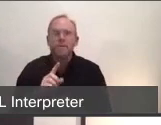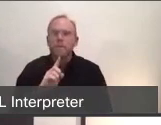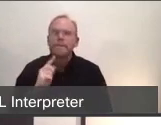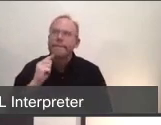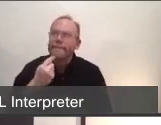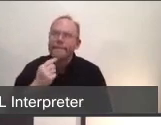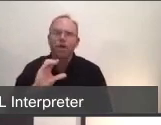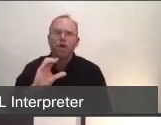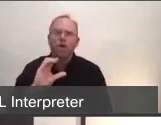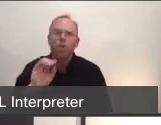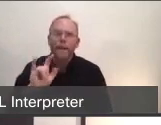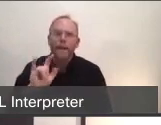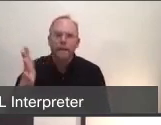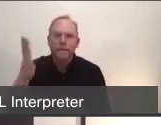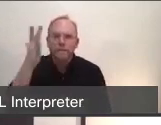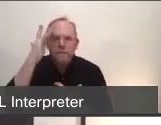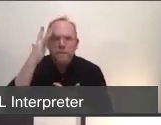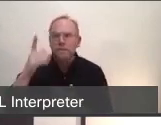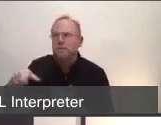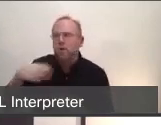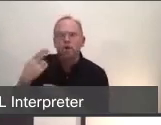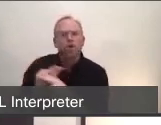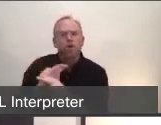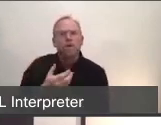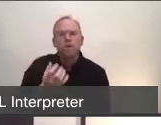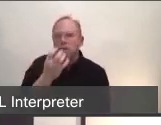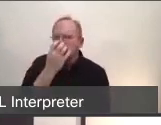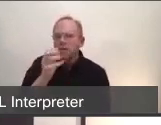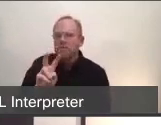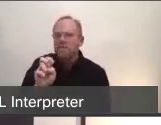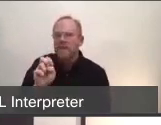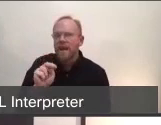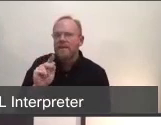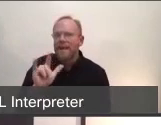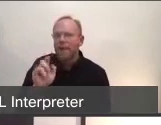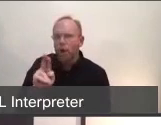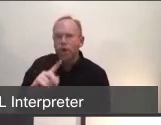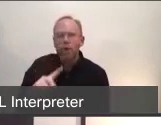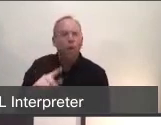were, early on, older for sure, but certainly a mix, as you saw.